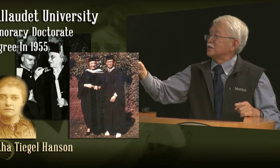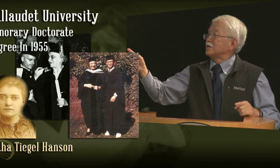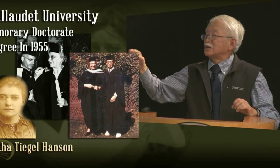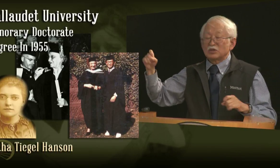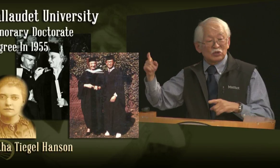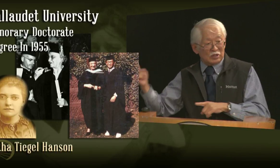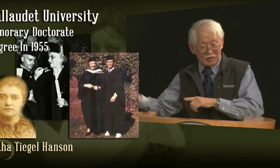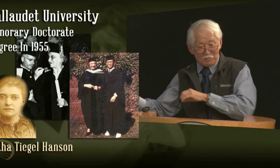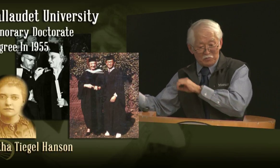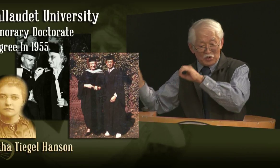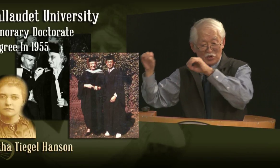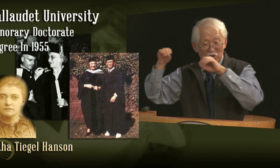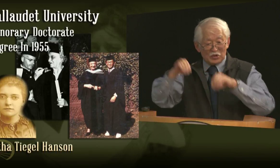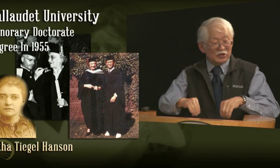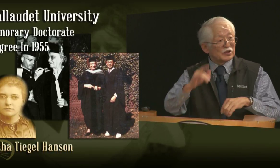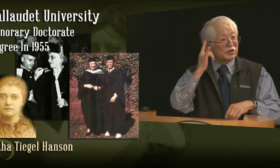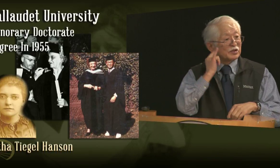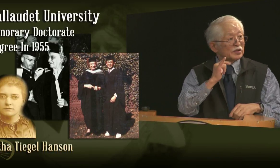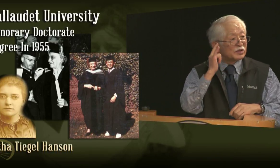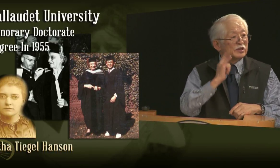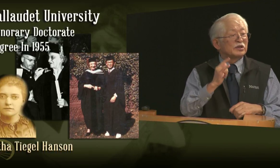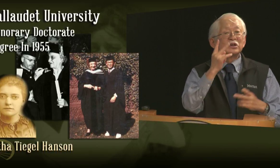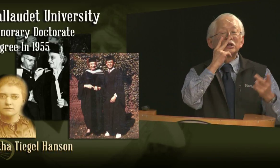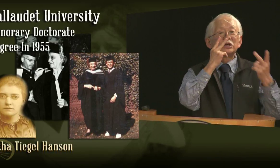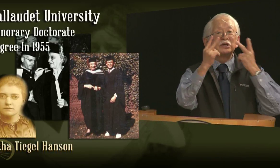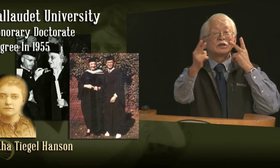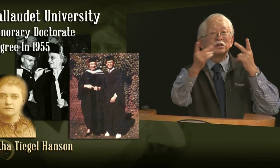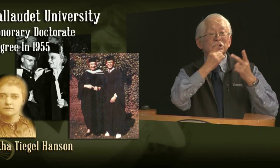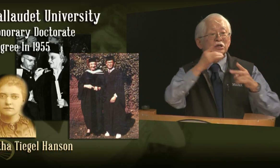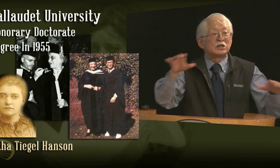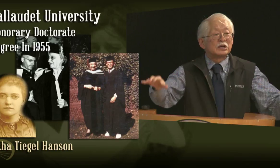When you go onto campus you see these banners of the women leaders, and her